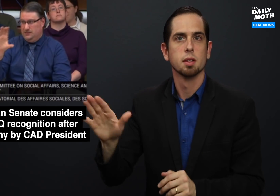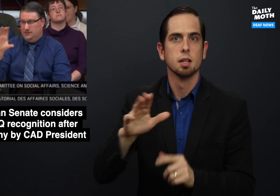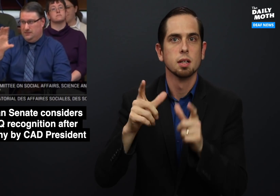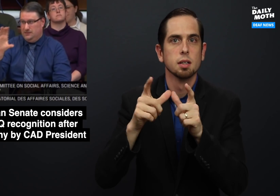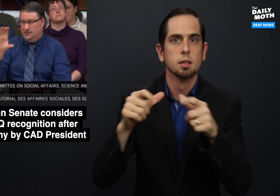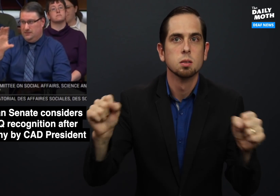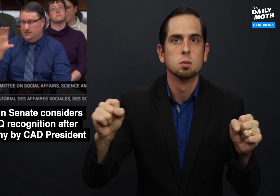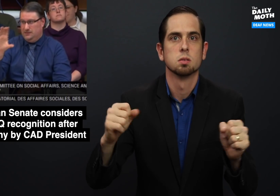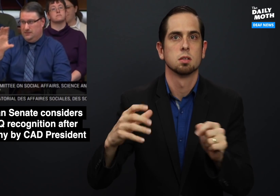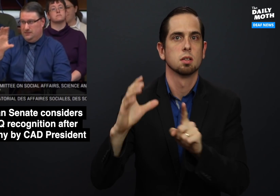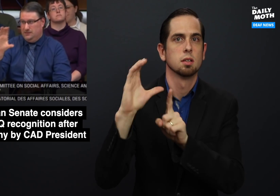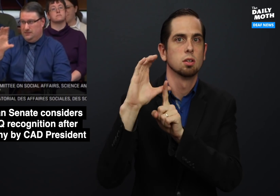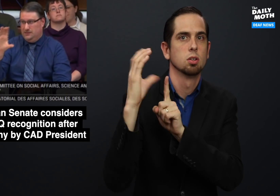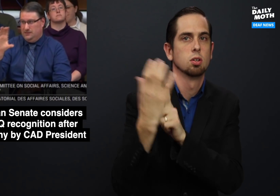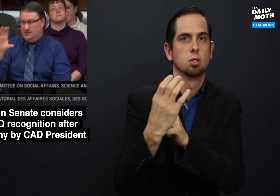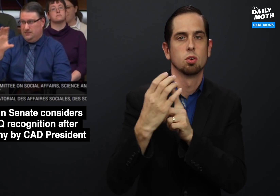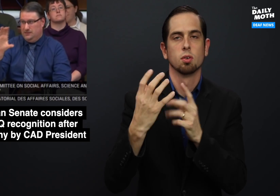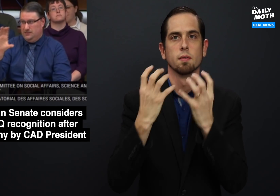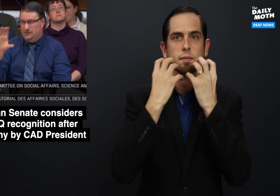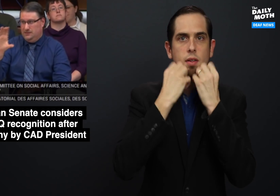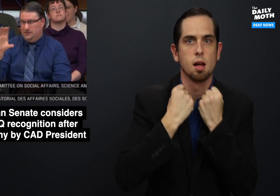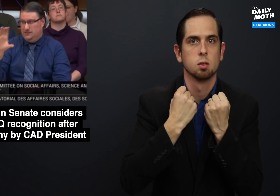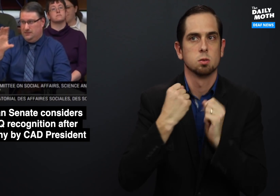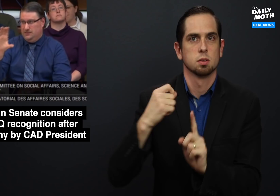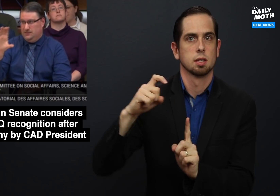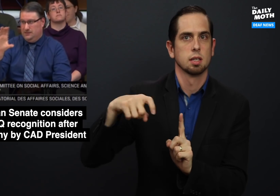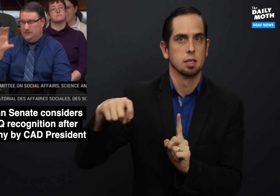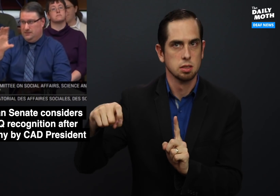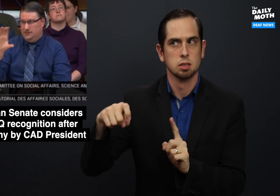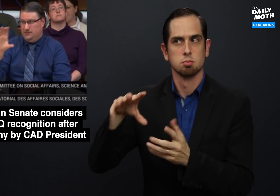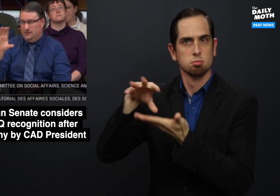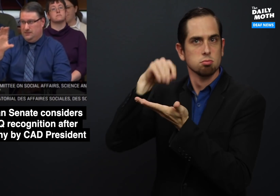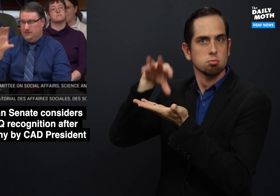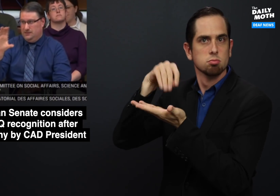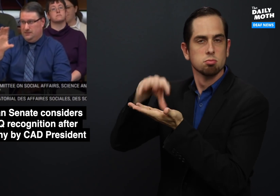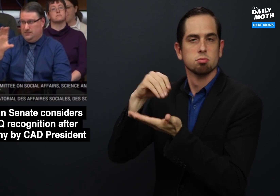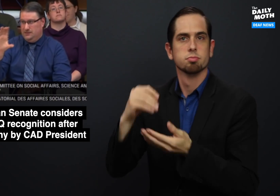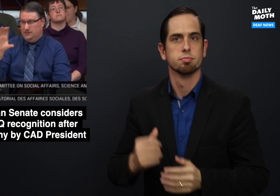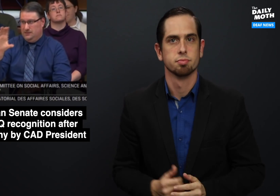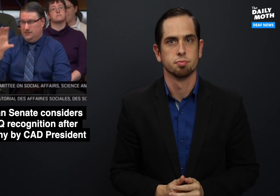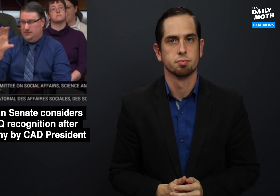linguistic and cultural values and needs.